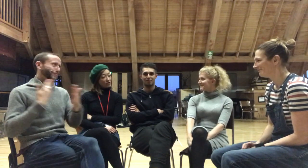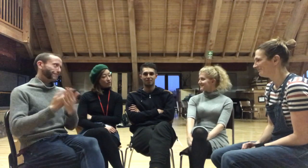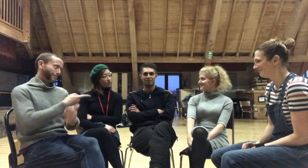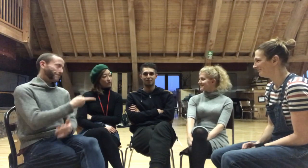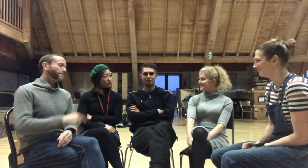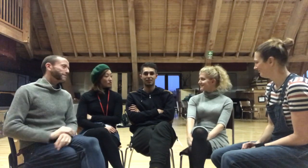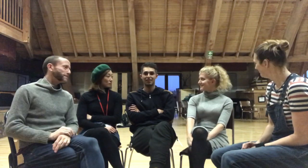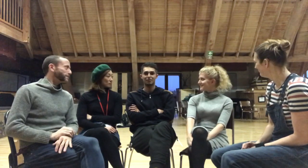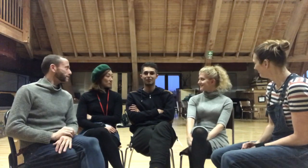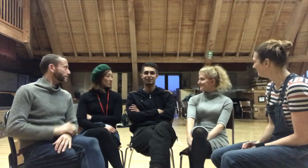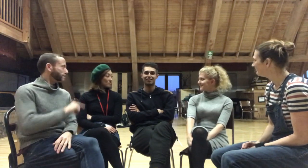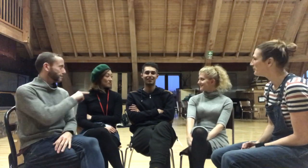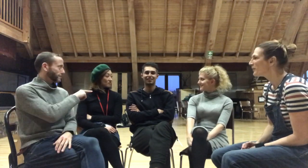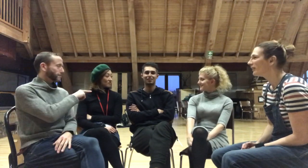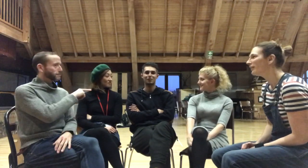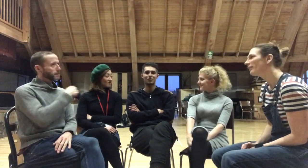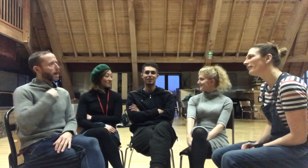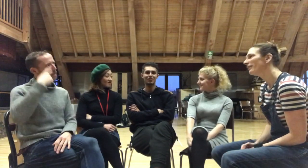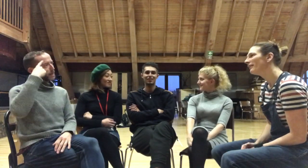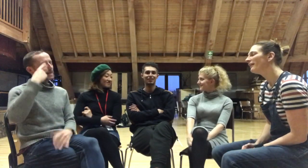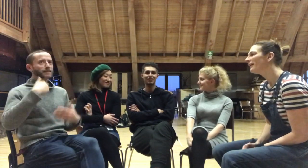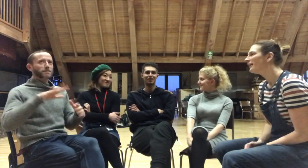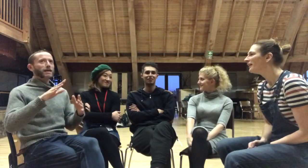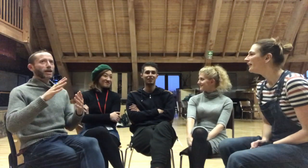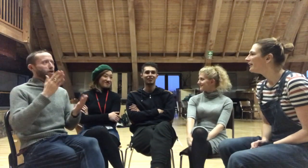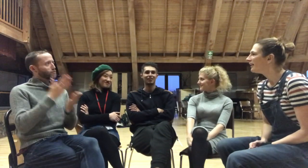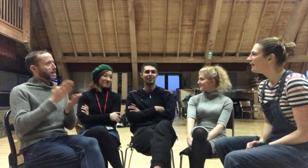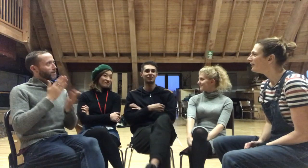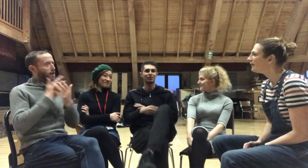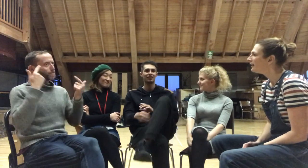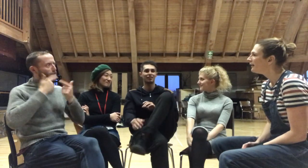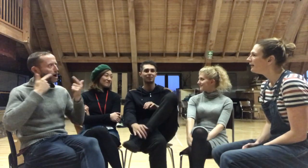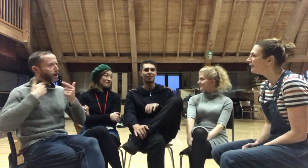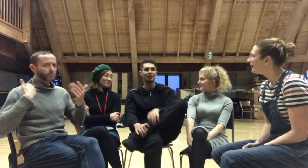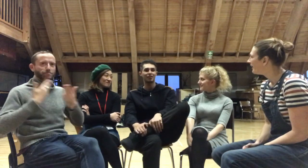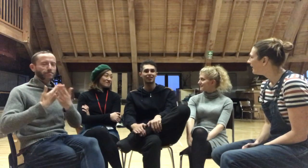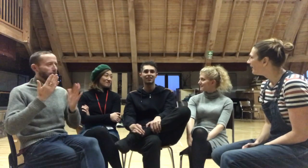I think it's been really really really fun! I've enjoyed every minute of it -